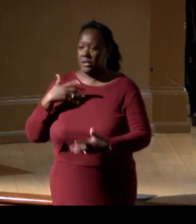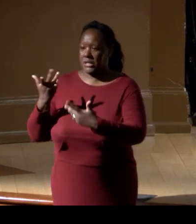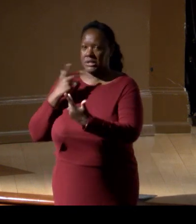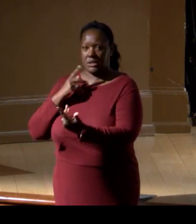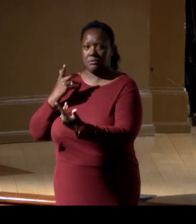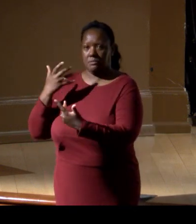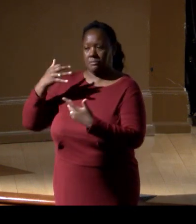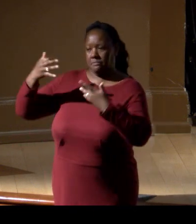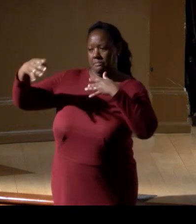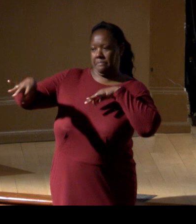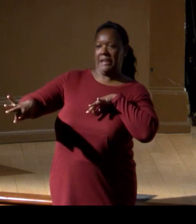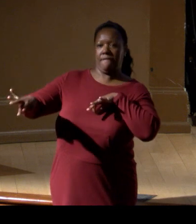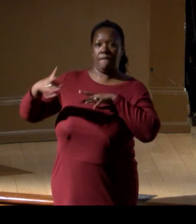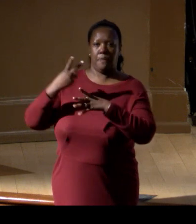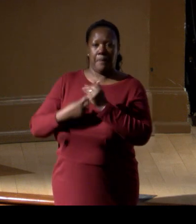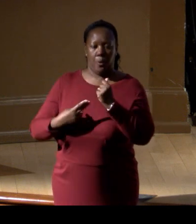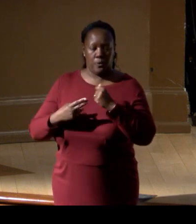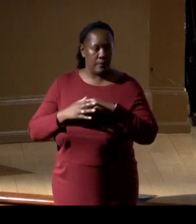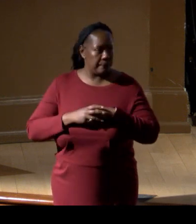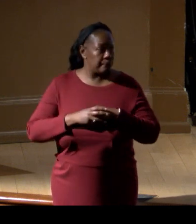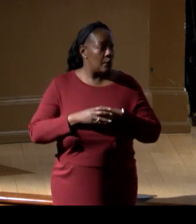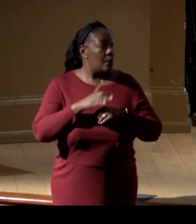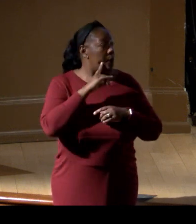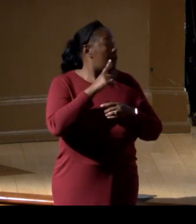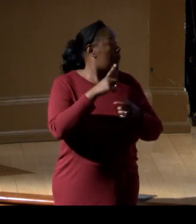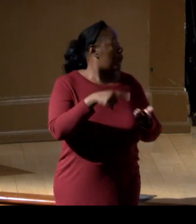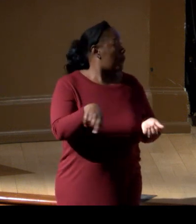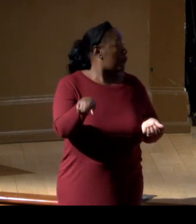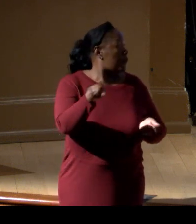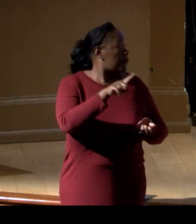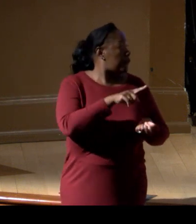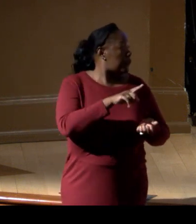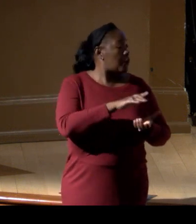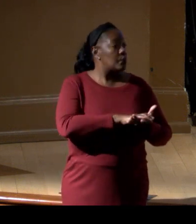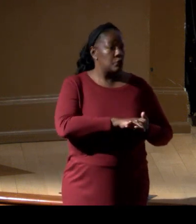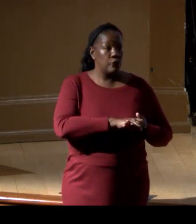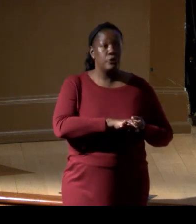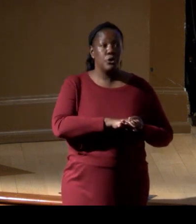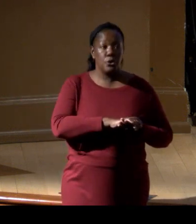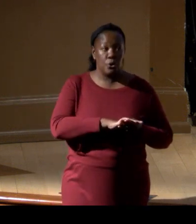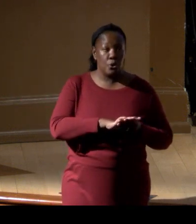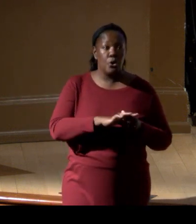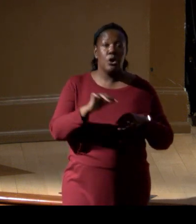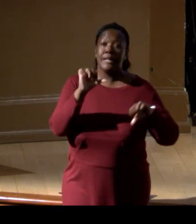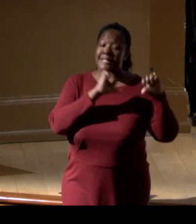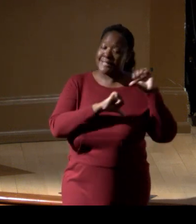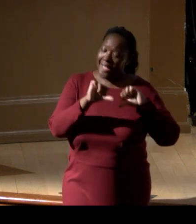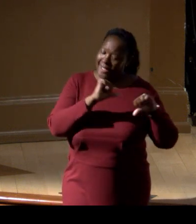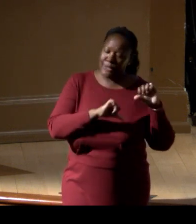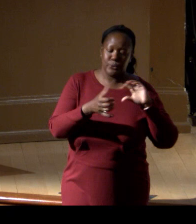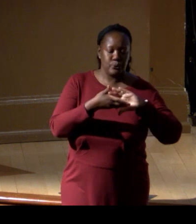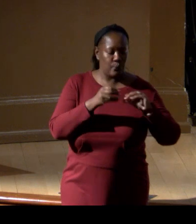But anyway, for, you know, those of you who haven't done it, getting science storytelling communications training